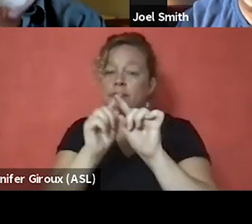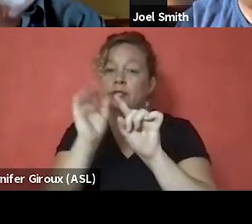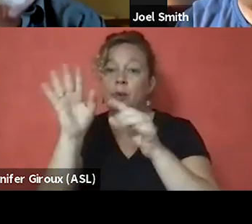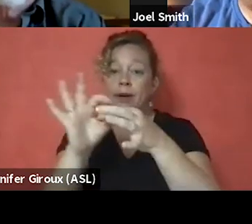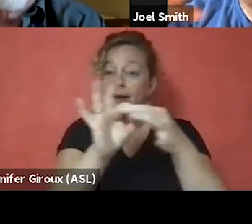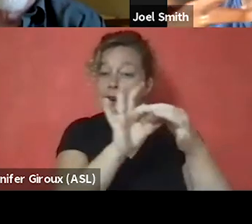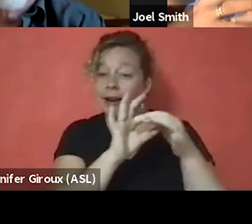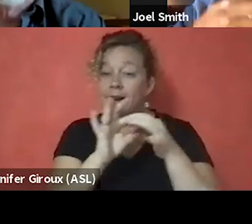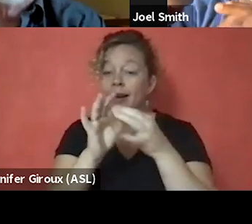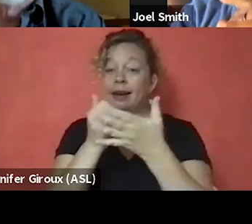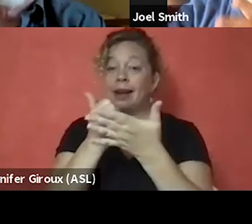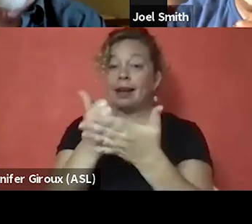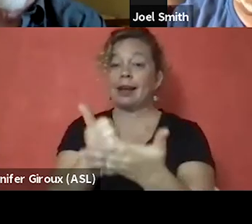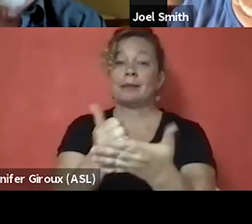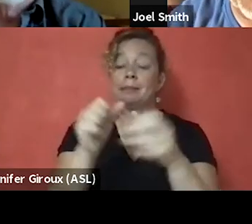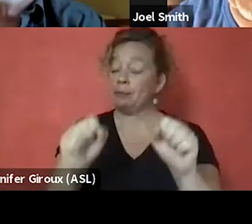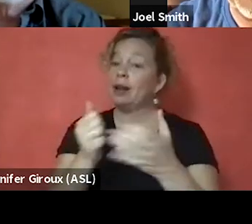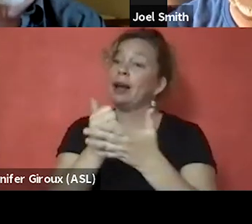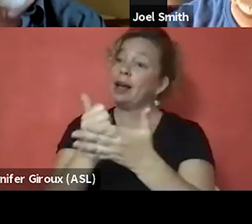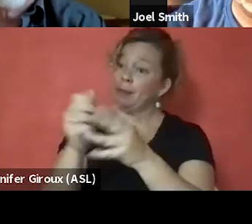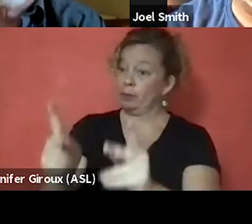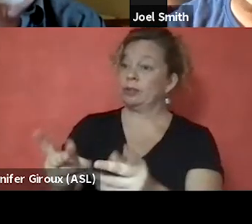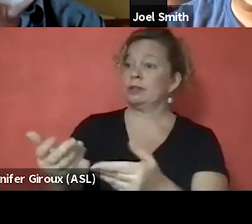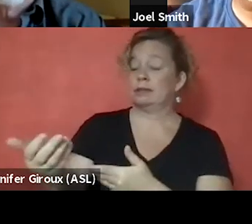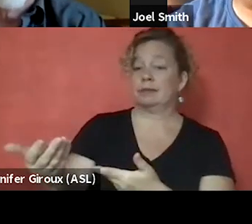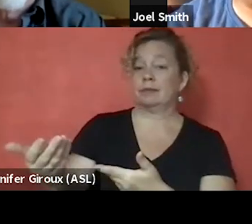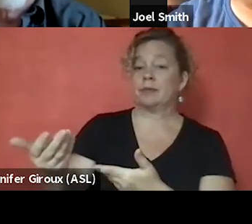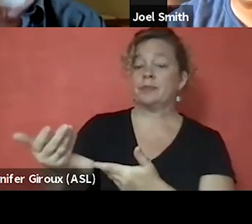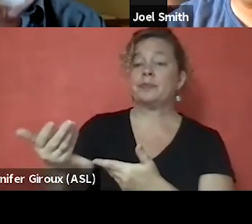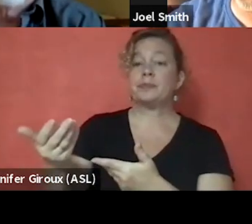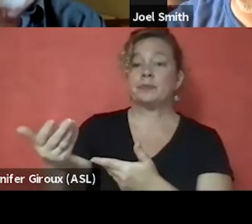to be able to help that person because they don't know.